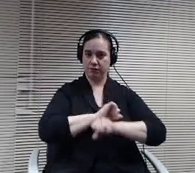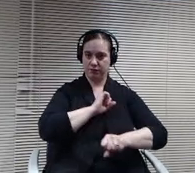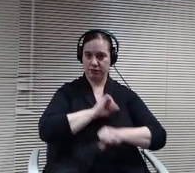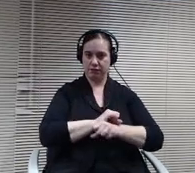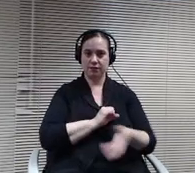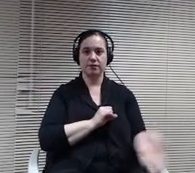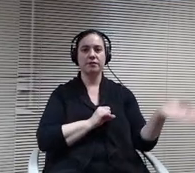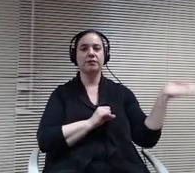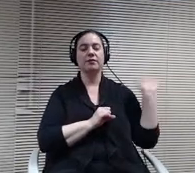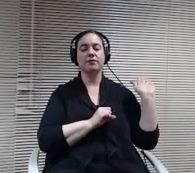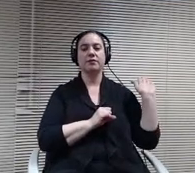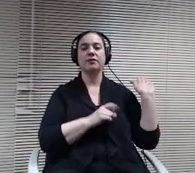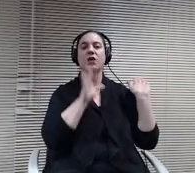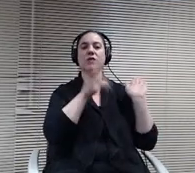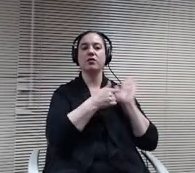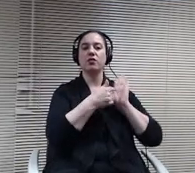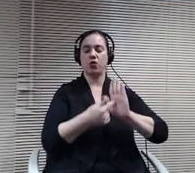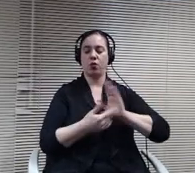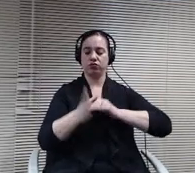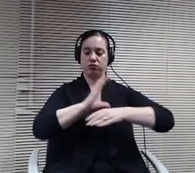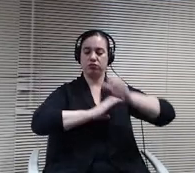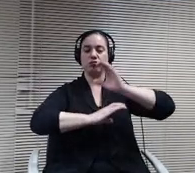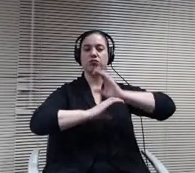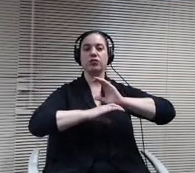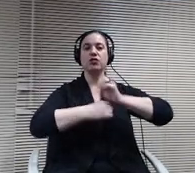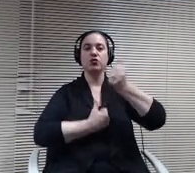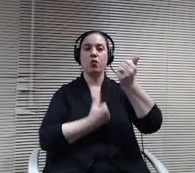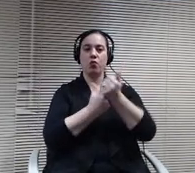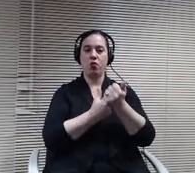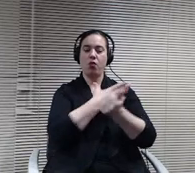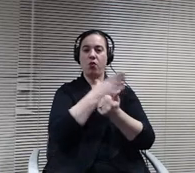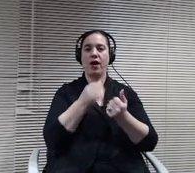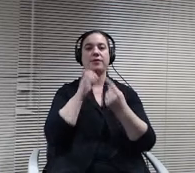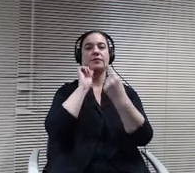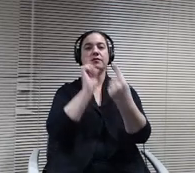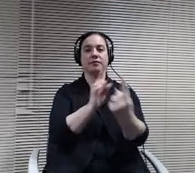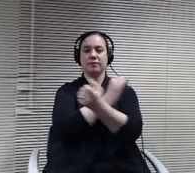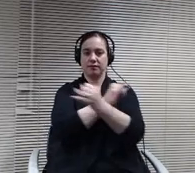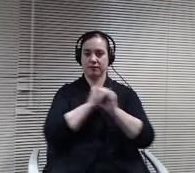support and the strive toward independence? As you'll note, beginning at the bottom of the